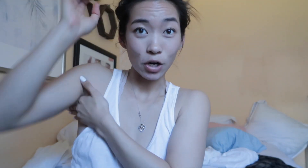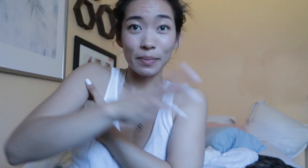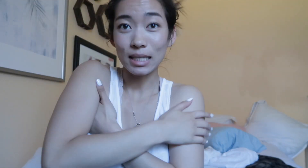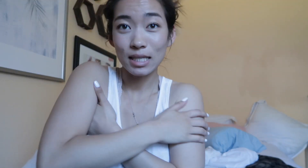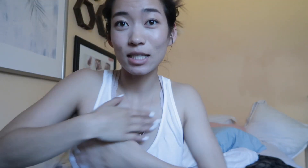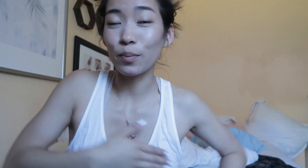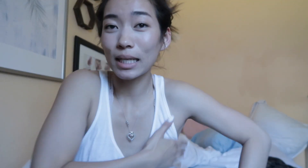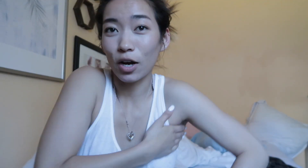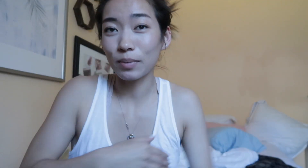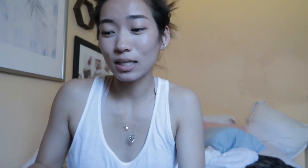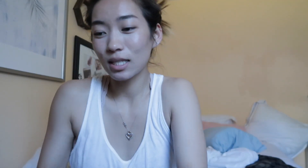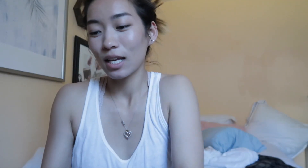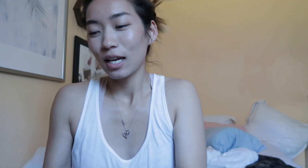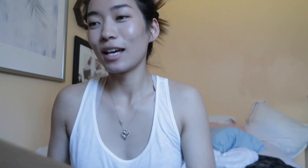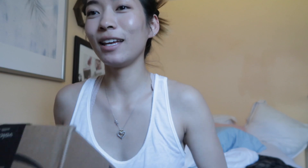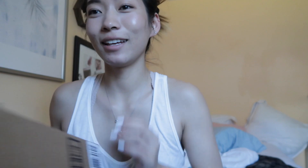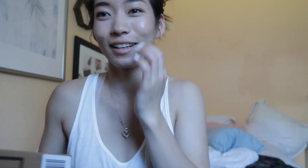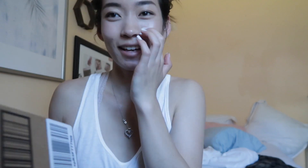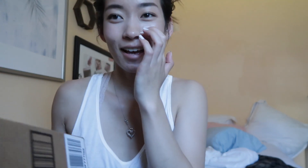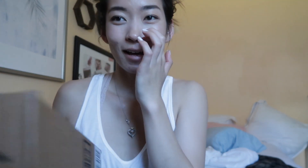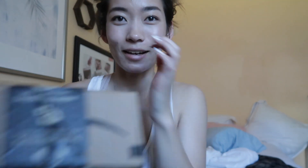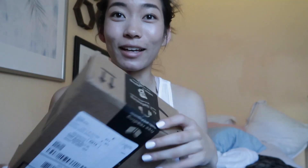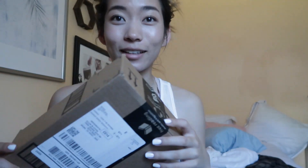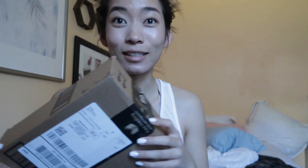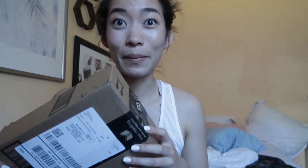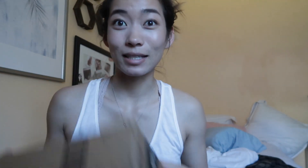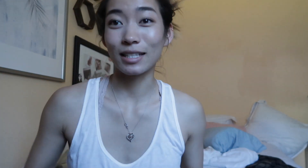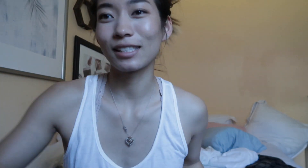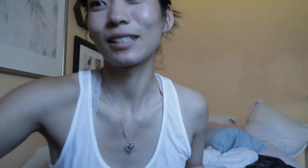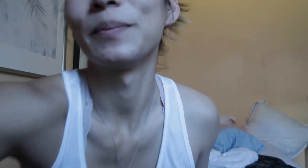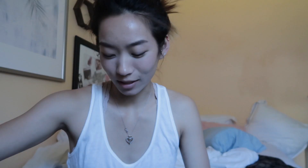Armpits. Don't mind the armpits Okay! Let's unbox this